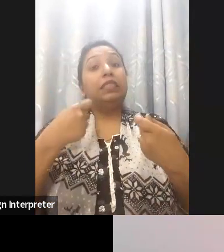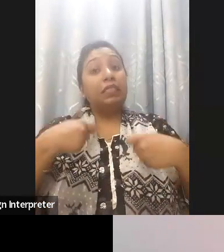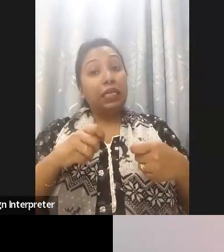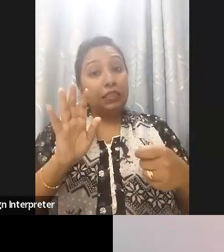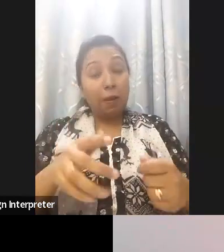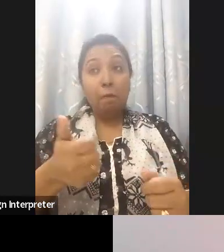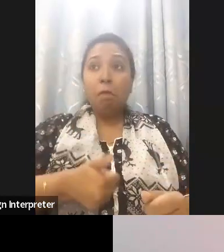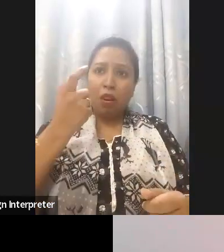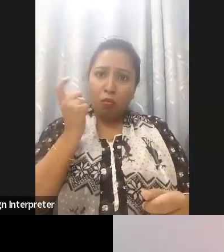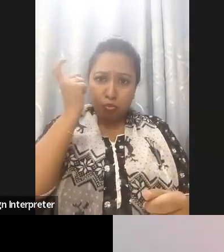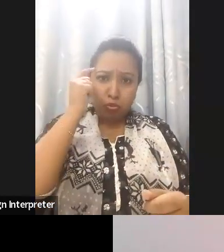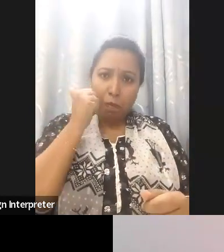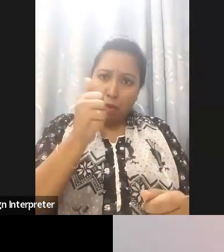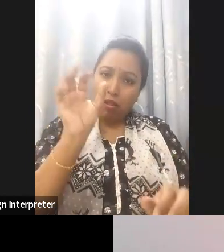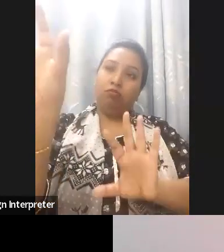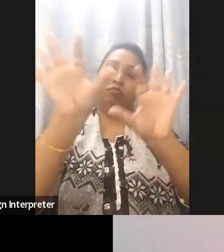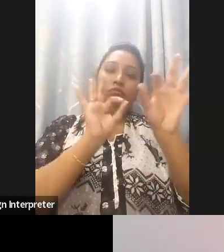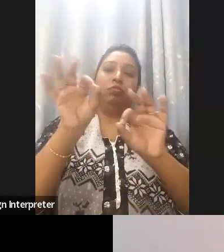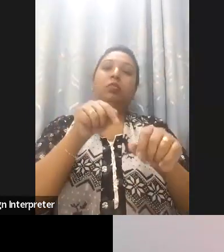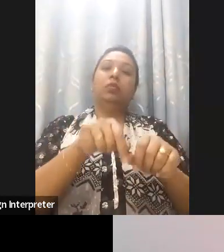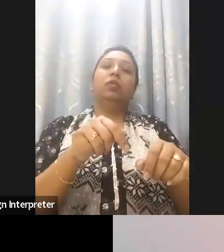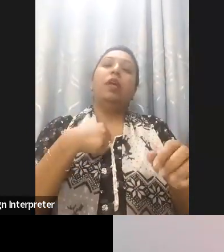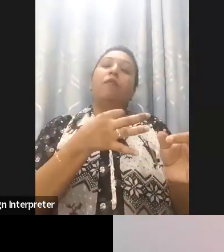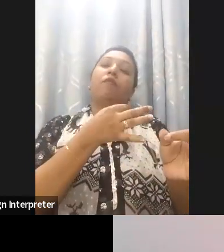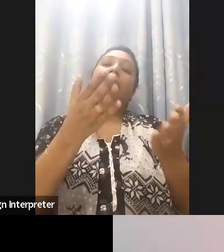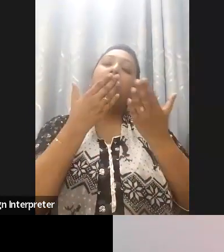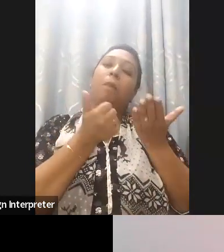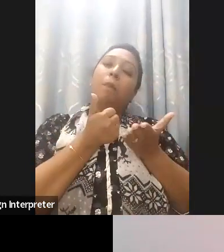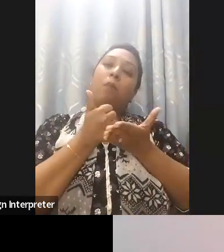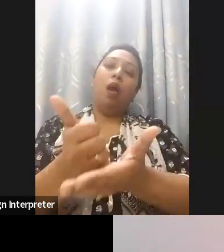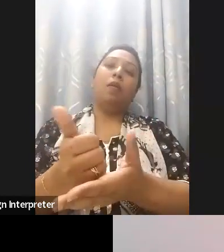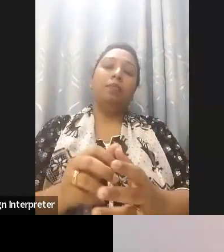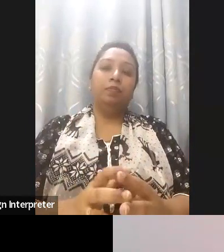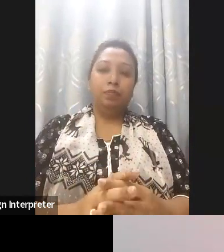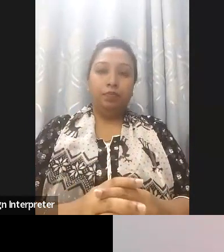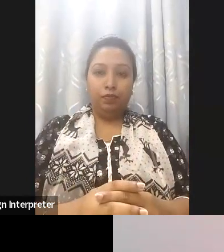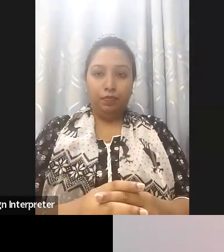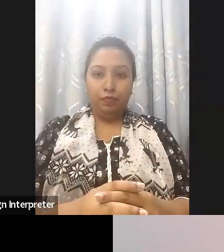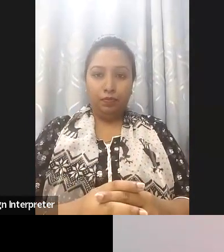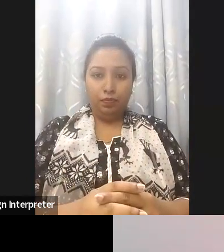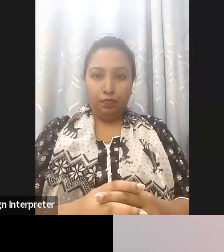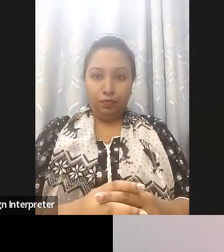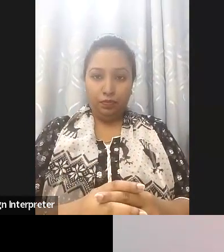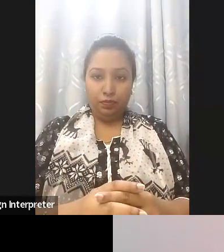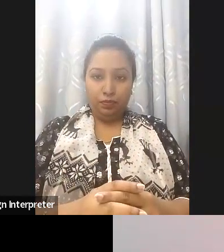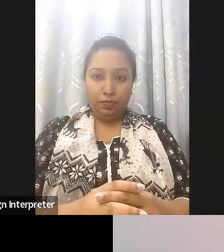field of digital accessibility in their countries. DARE Index is run by or is run under the